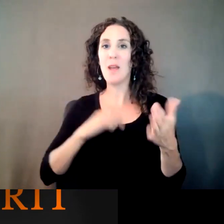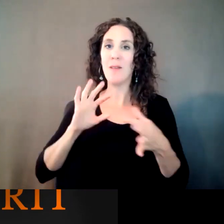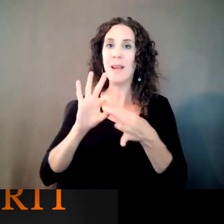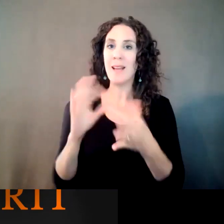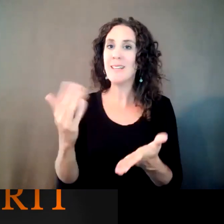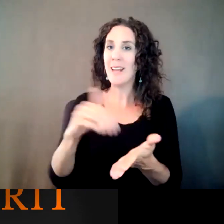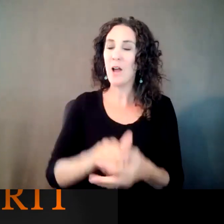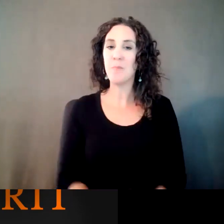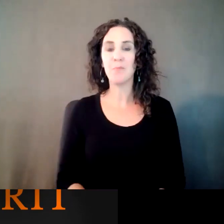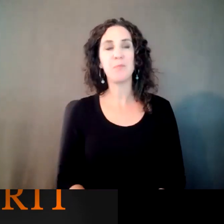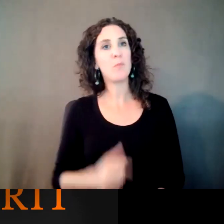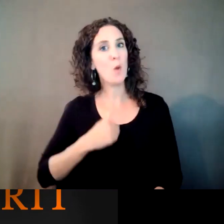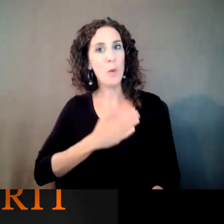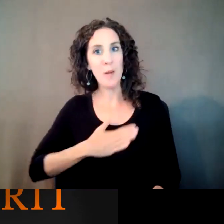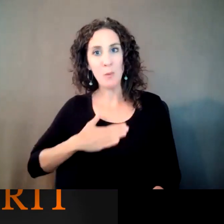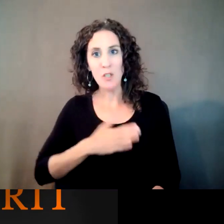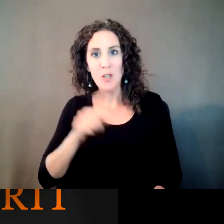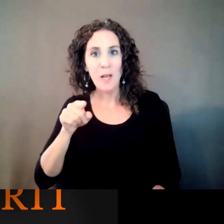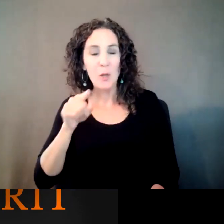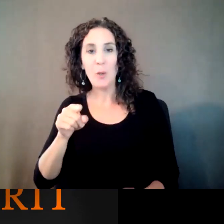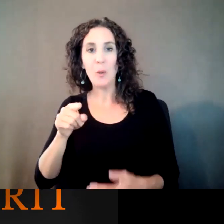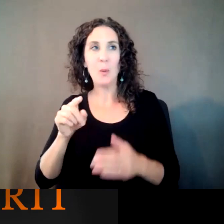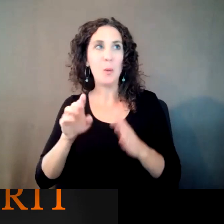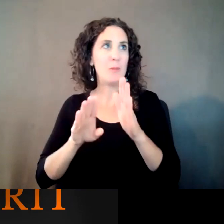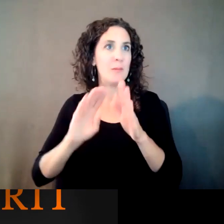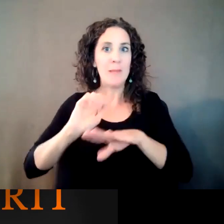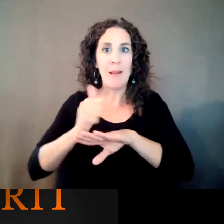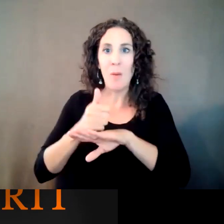putting this together for us. You know, I think people hopefully have learned a lot